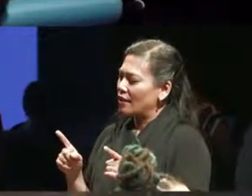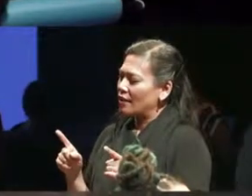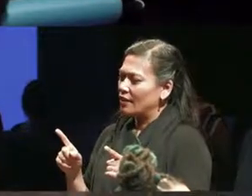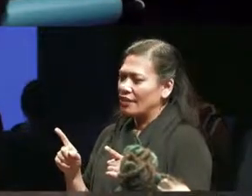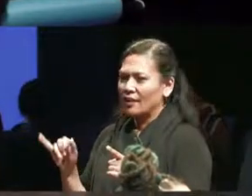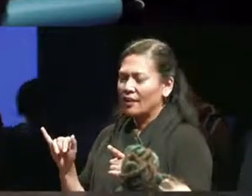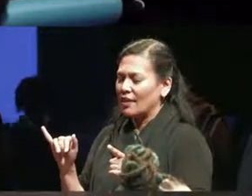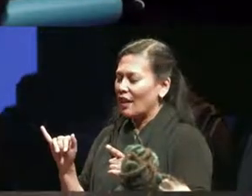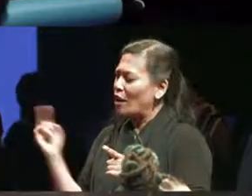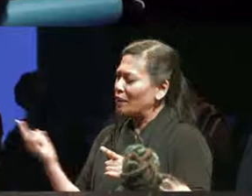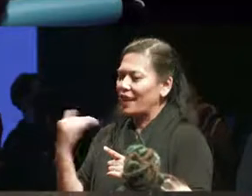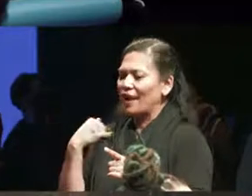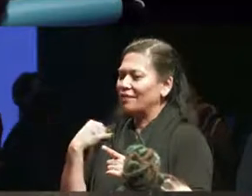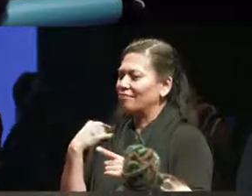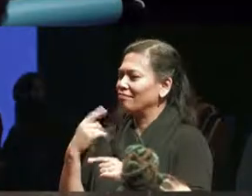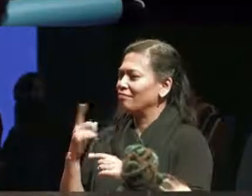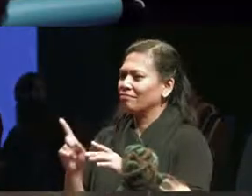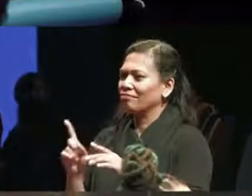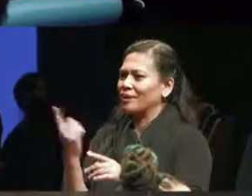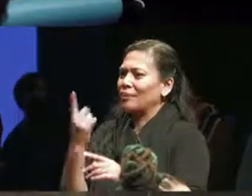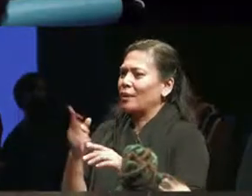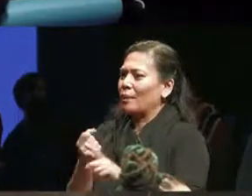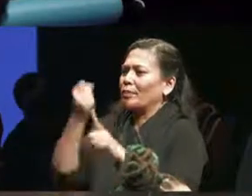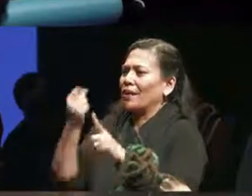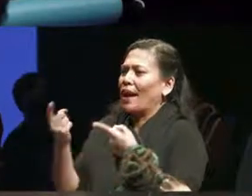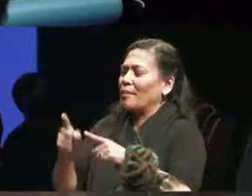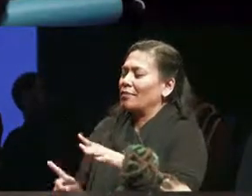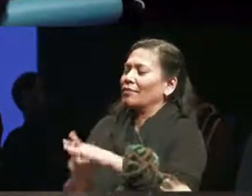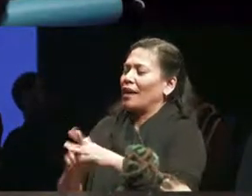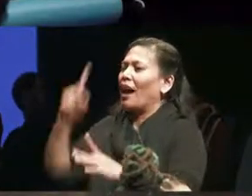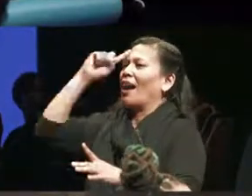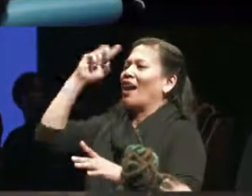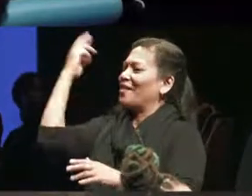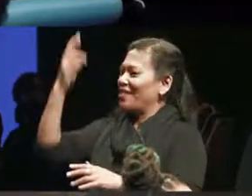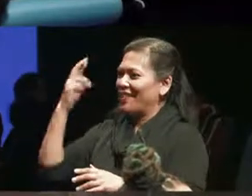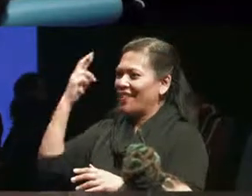where things just break through so so much that I've seen in queer and trans